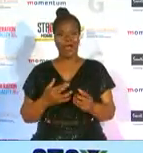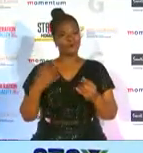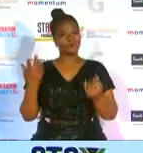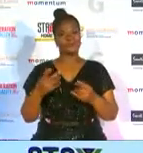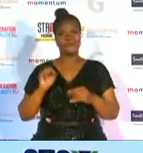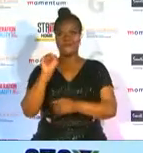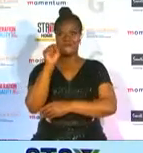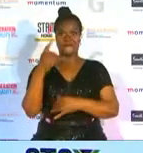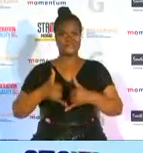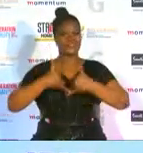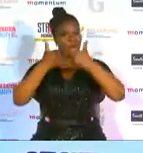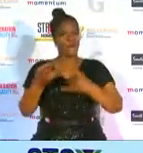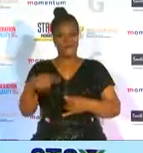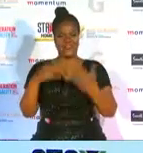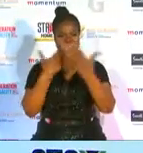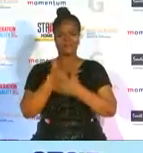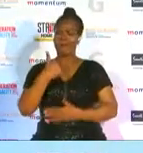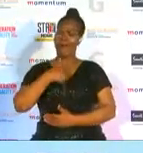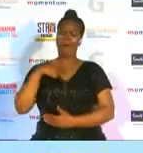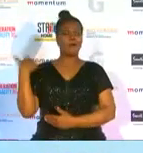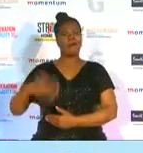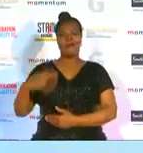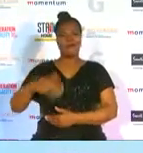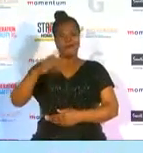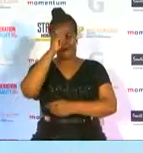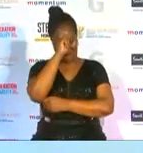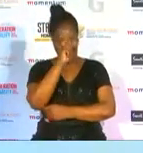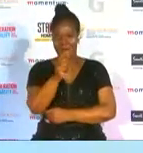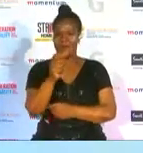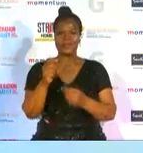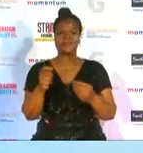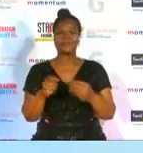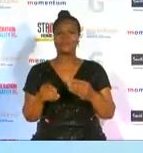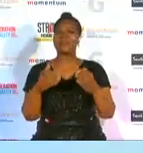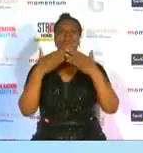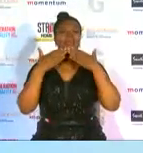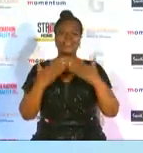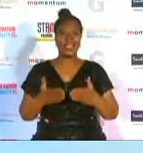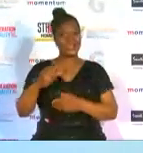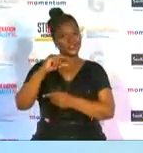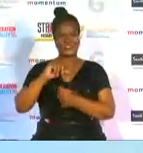i am so honoured thank you to to g sport thank you to